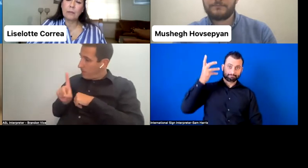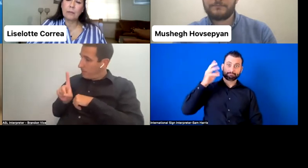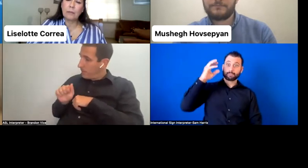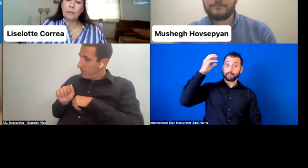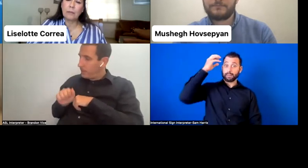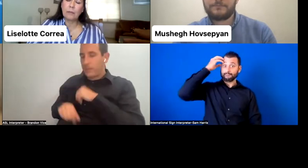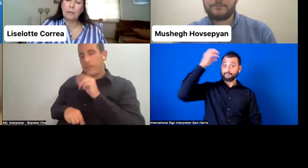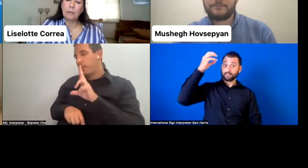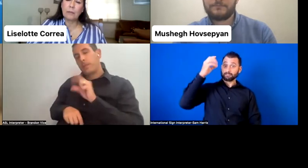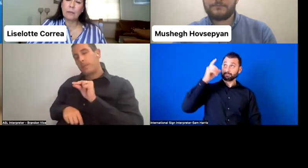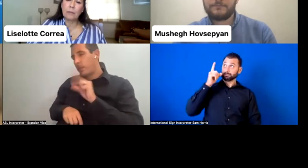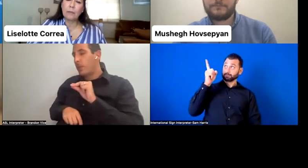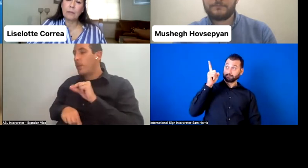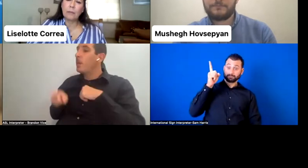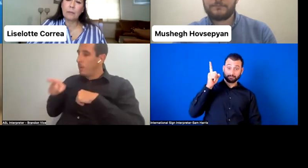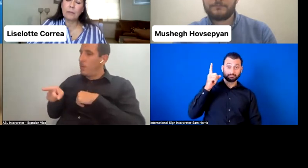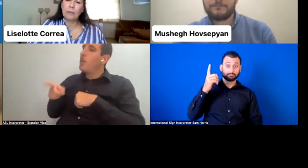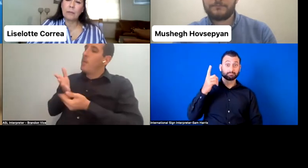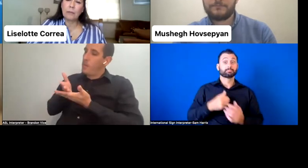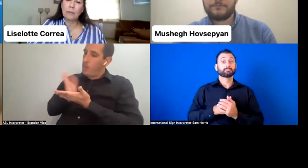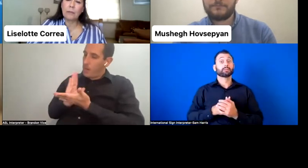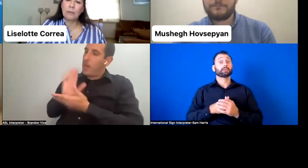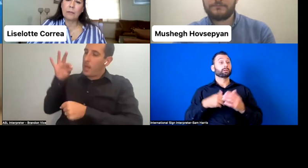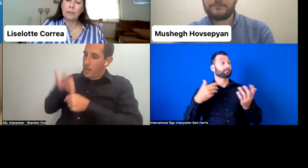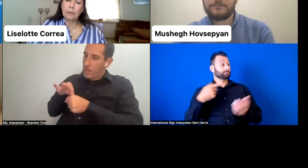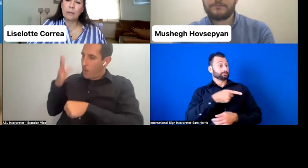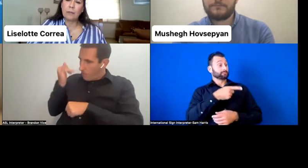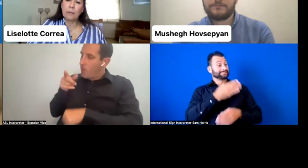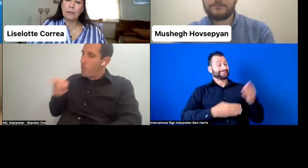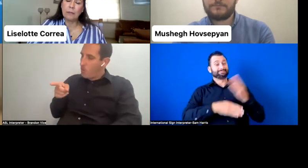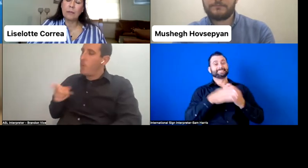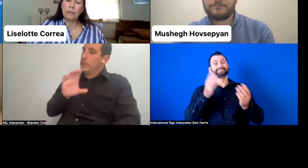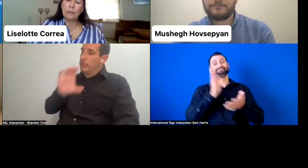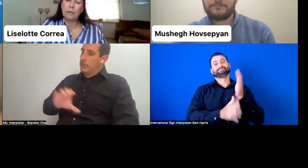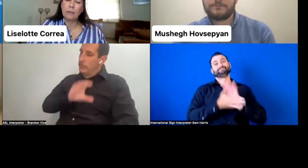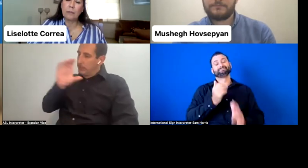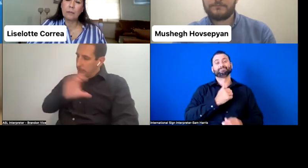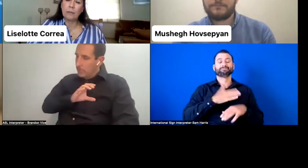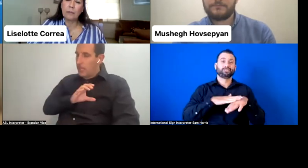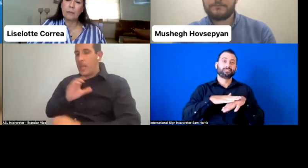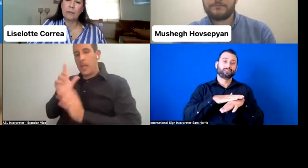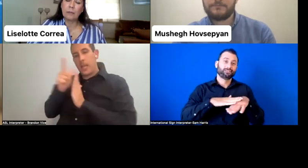You have the right to be elected because you are a citizen, because you are right-holder."